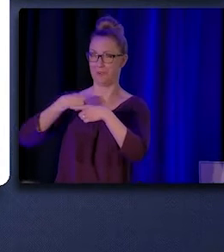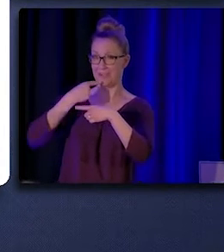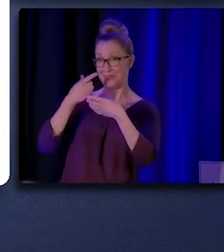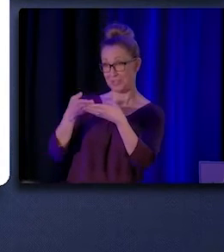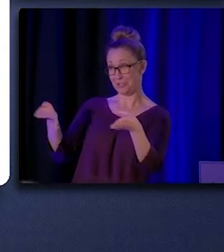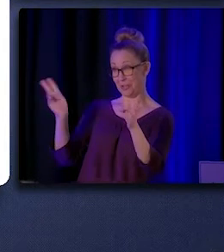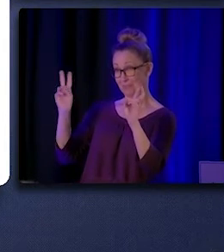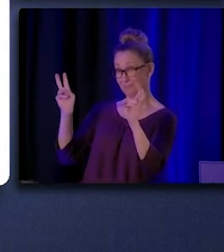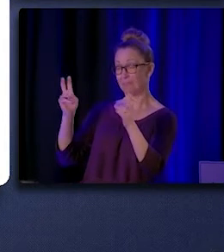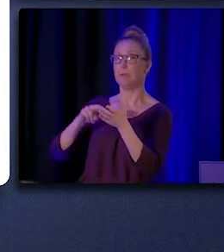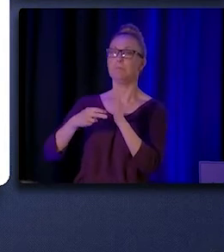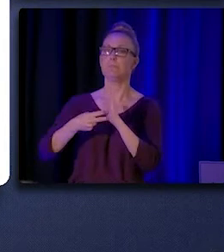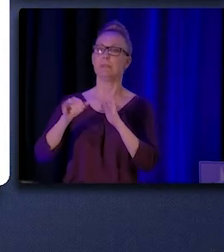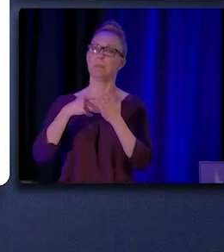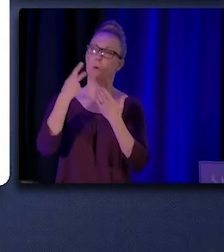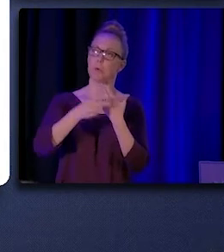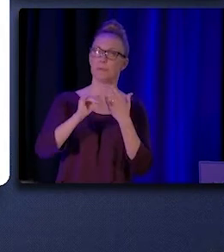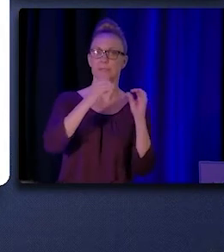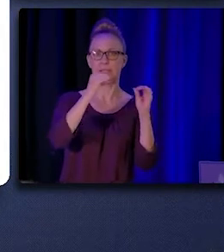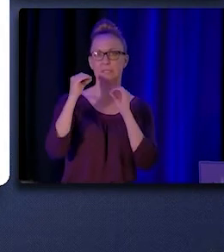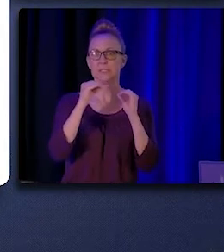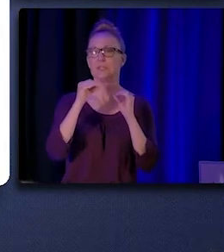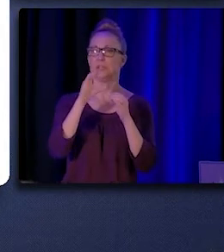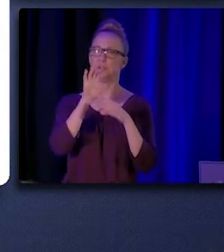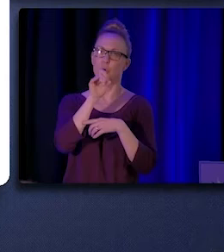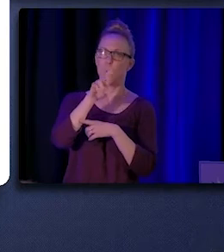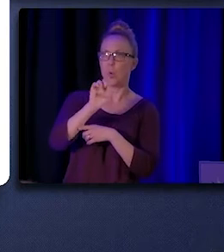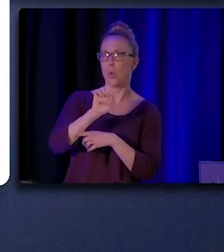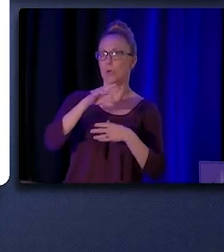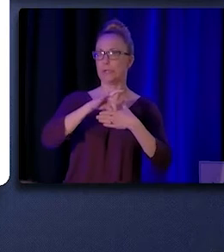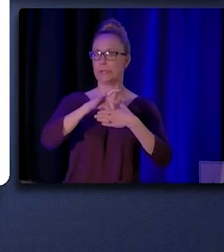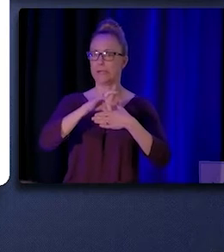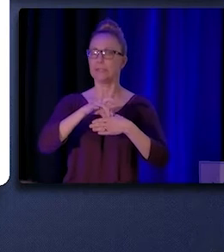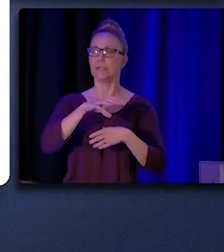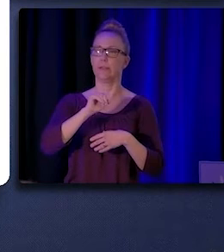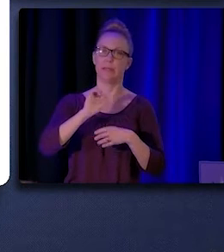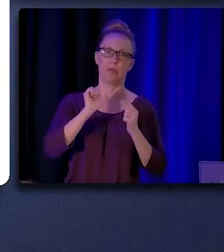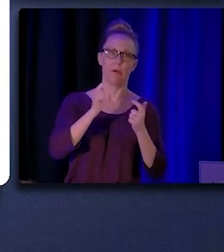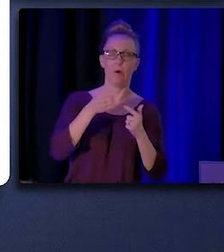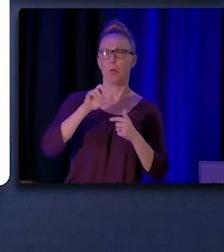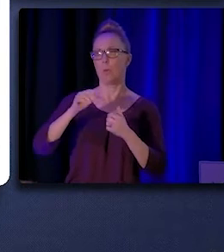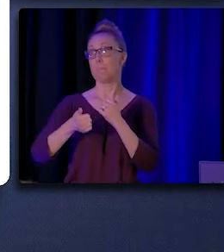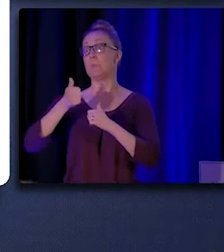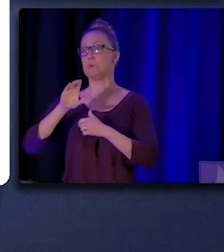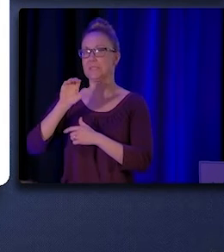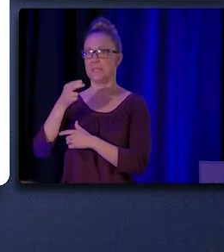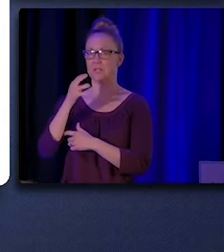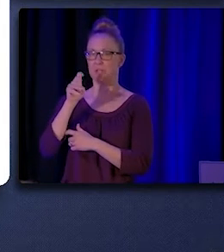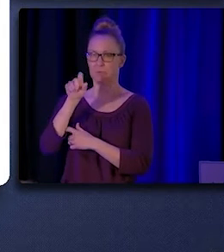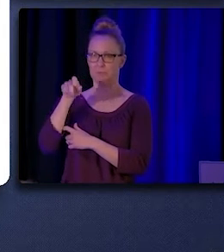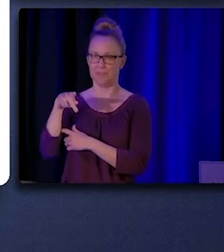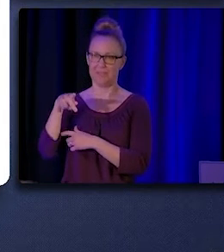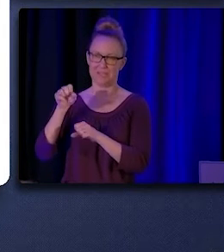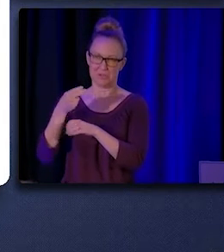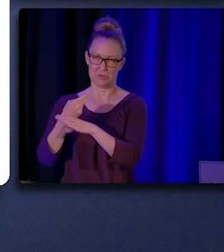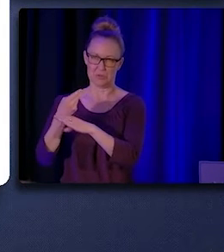I'm referring to programs that teach core CHW/P content that all or most CHW/Ps would or could use.